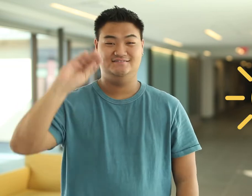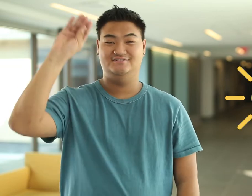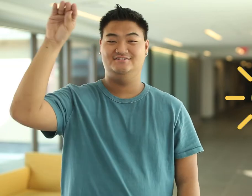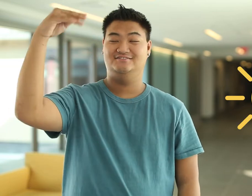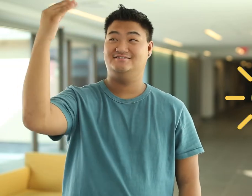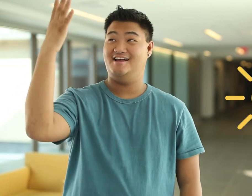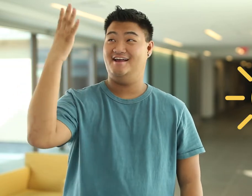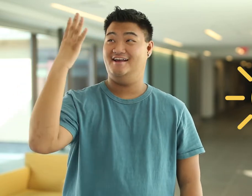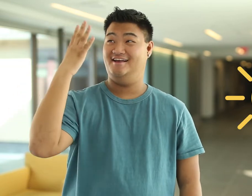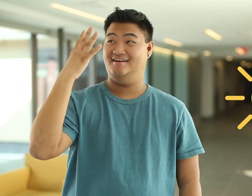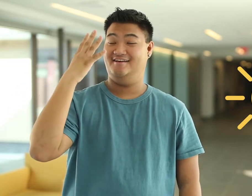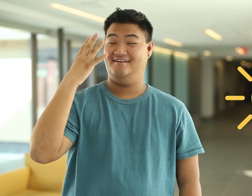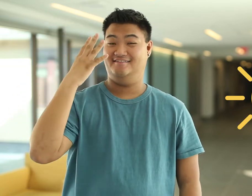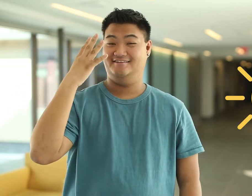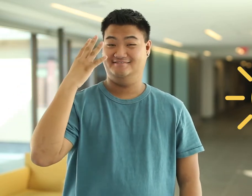Sun